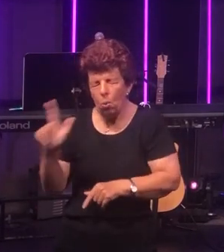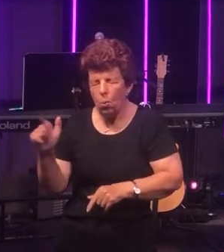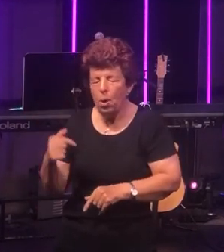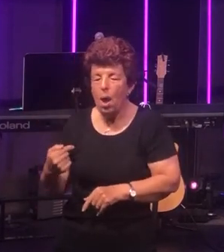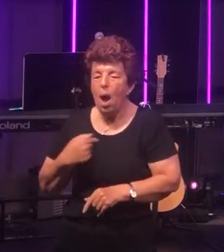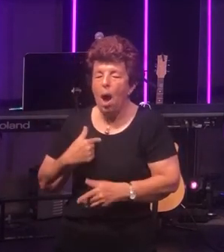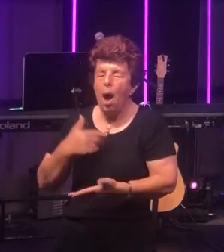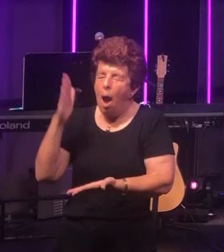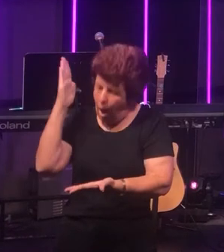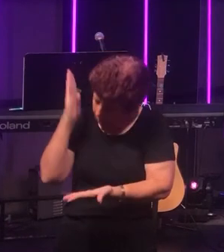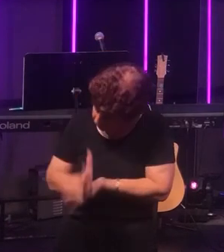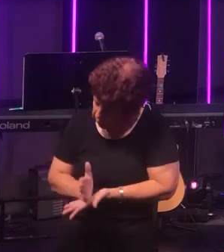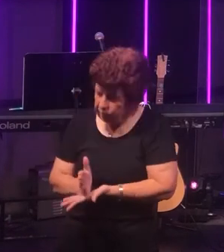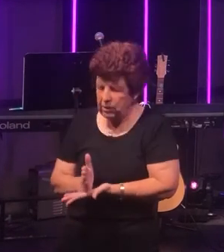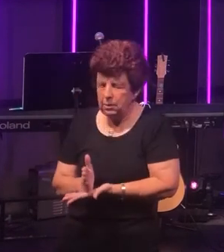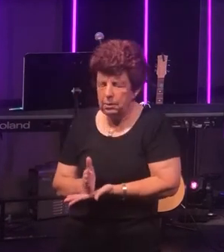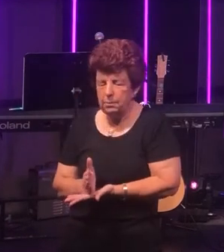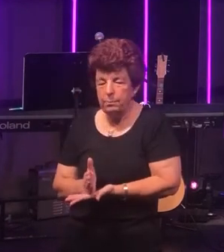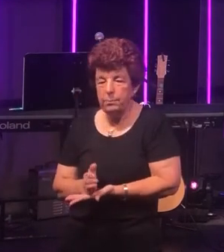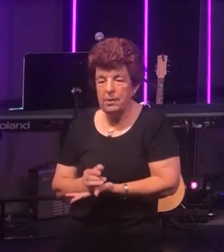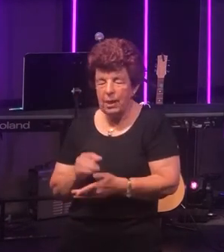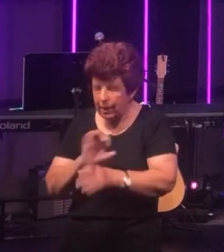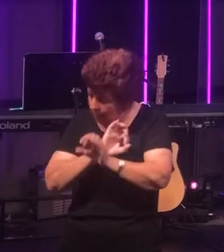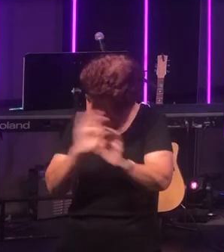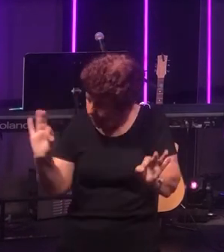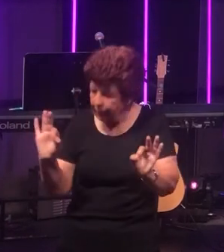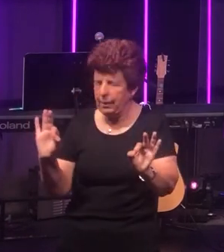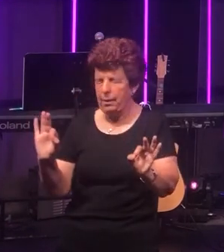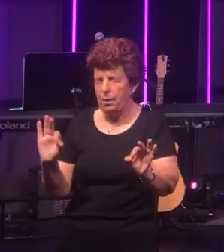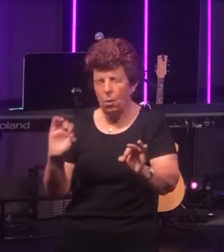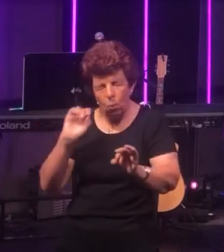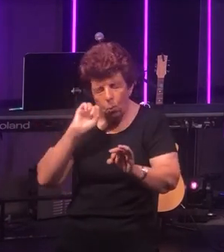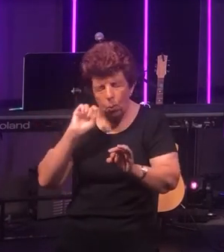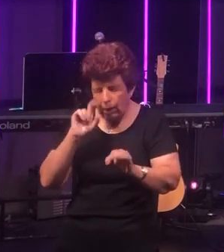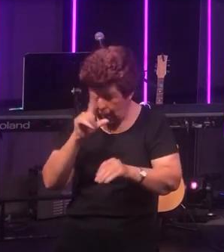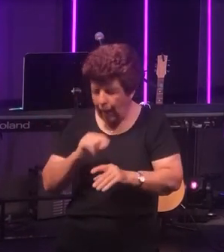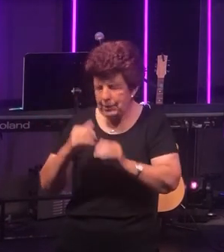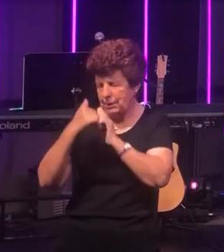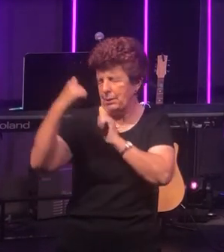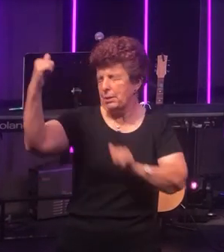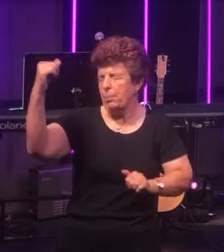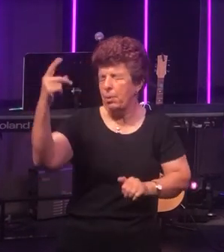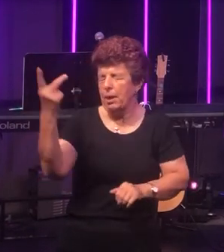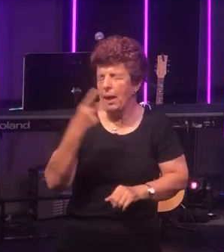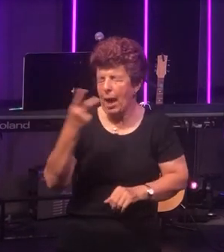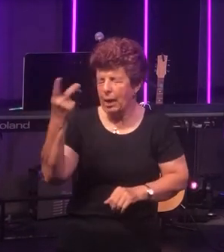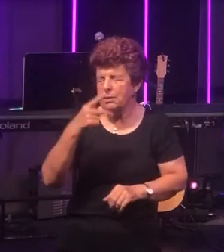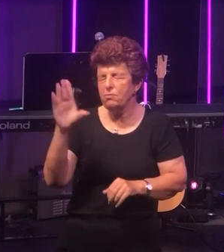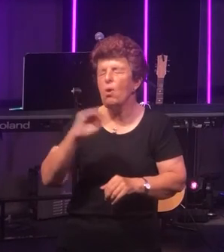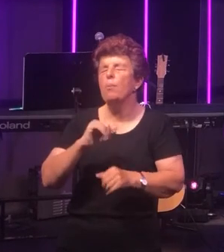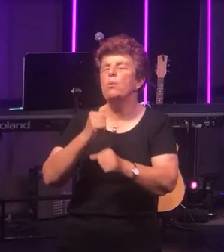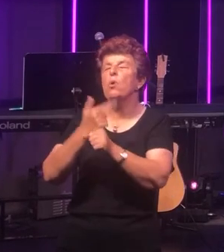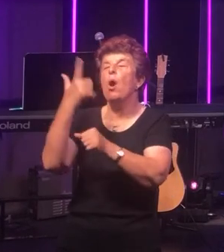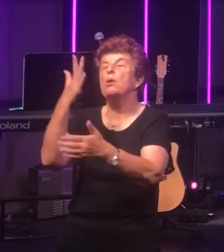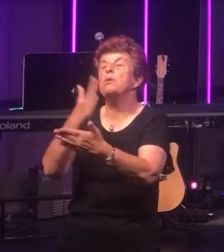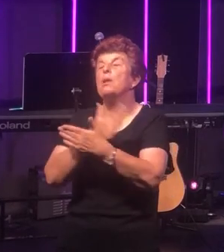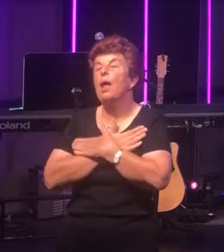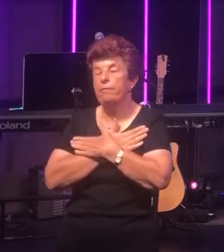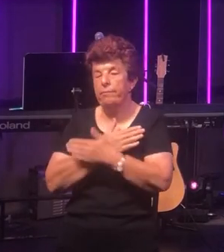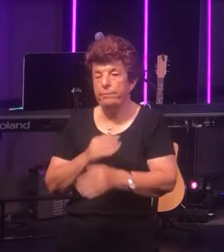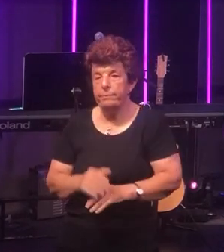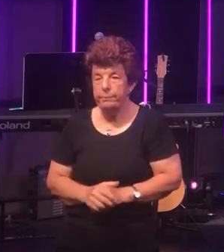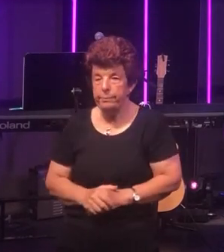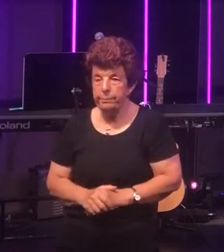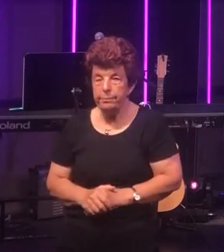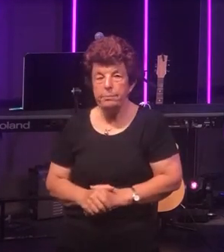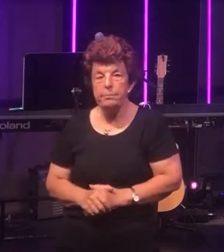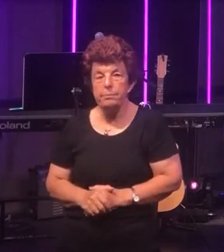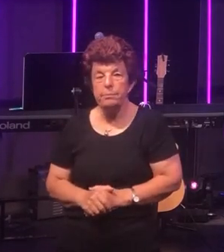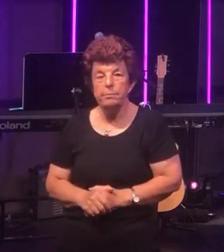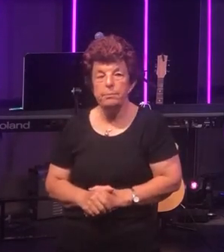I am convinced that nothing will be able to separate us from the love of God!